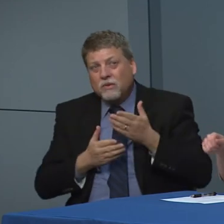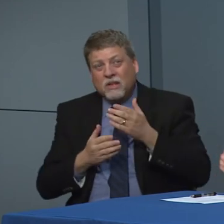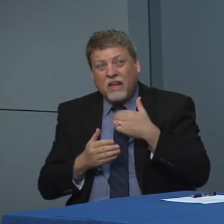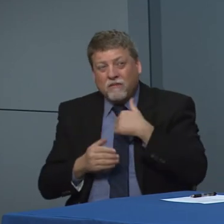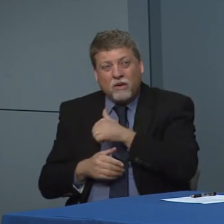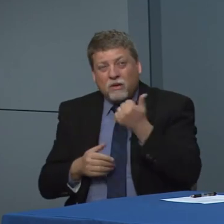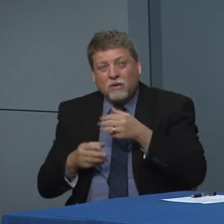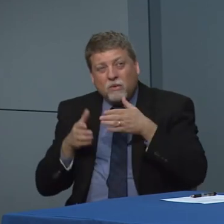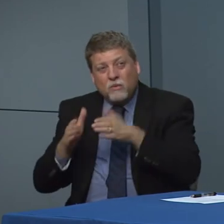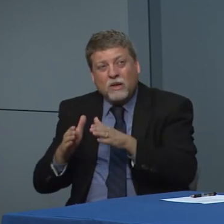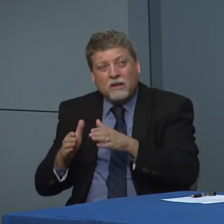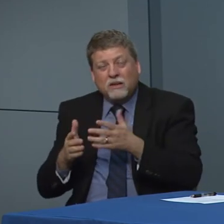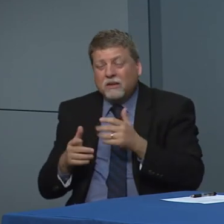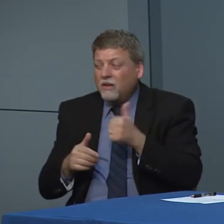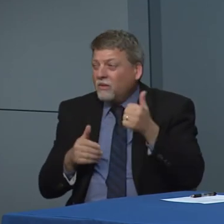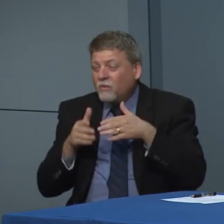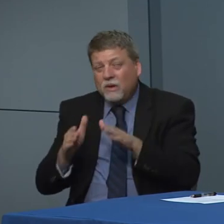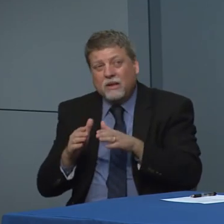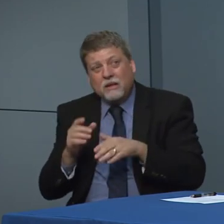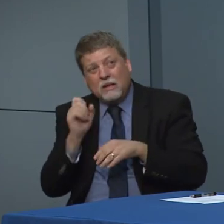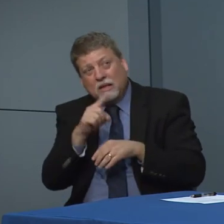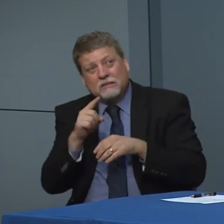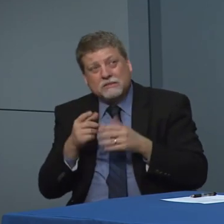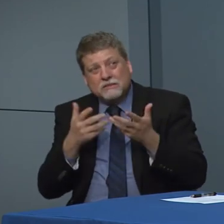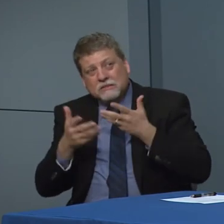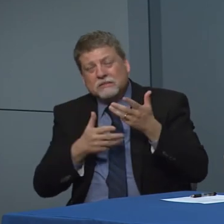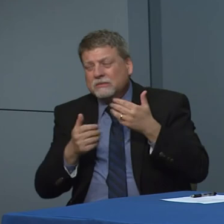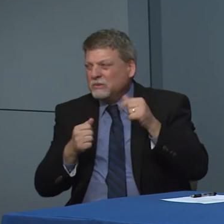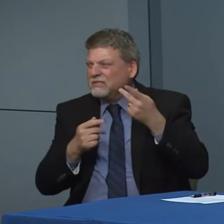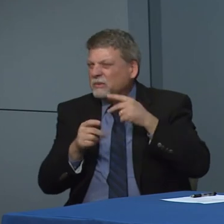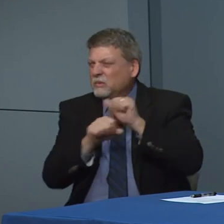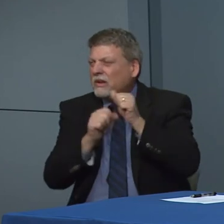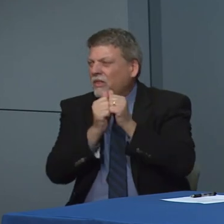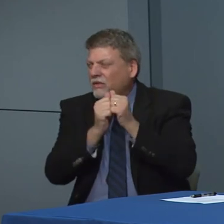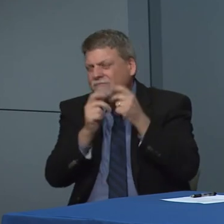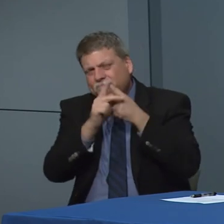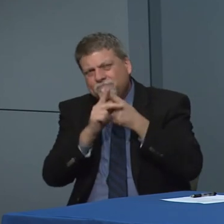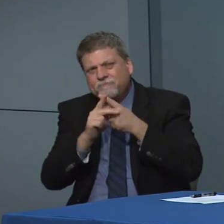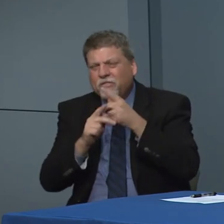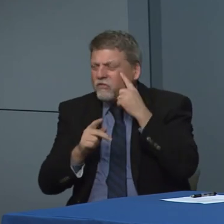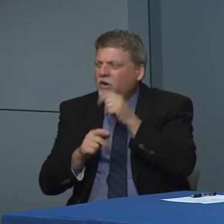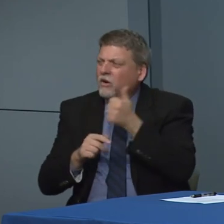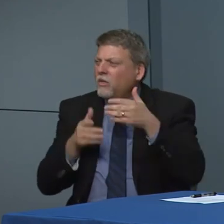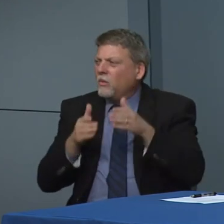can use that would would circumvent the supply chain issues but we haven't quite gotten there obviously are